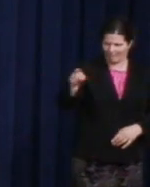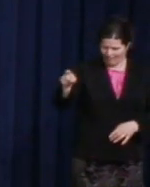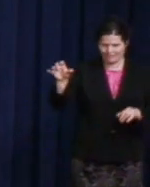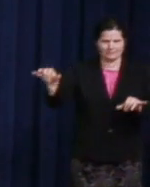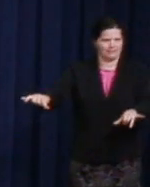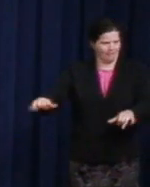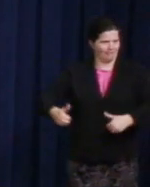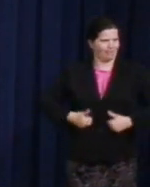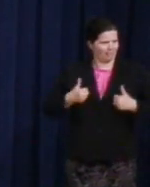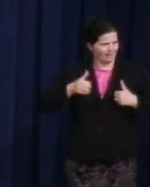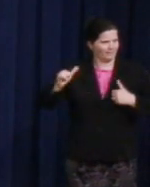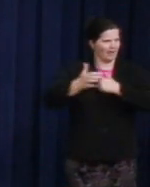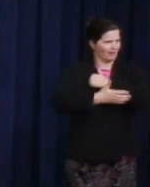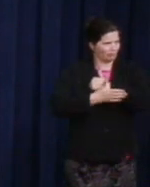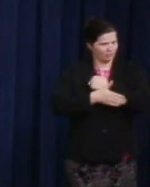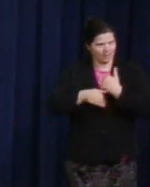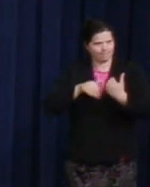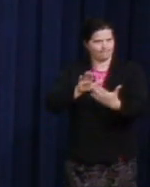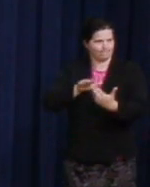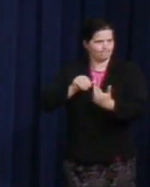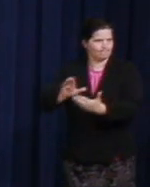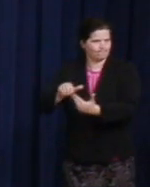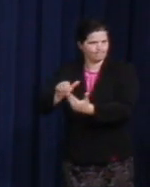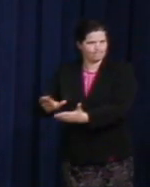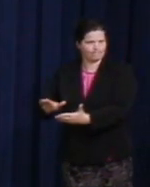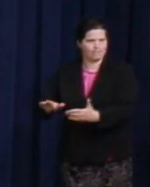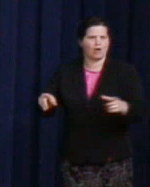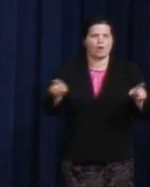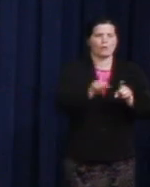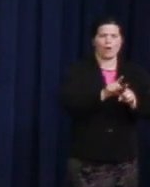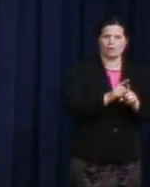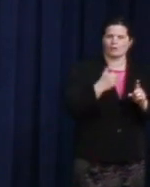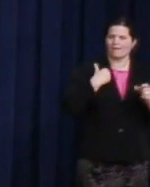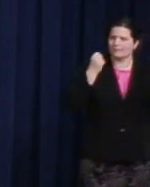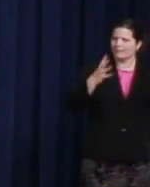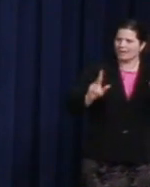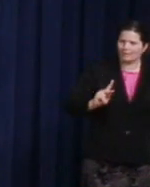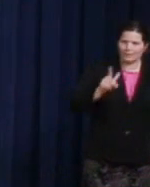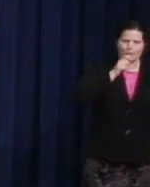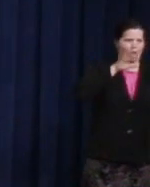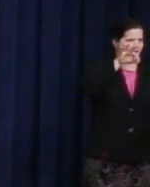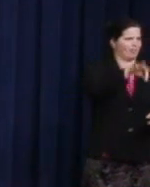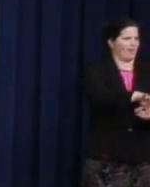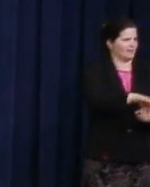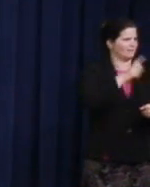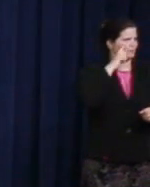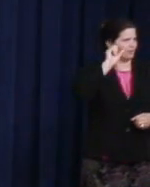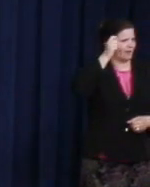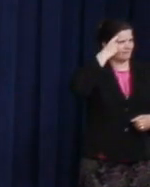us today who followed in my uncle's footsteps. We have -- and they serve on the Harvey Milk